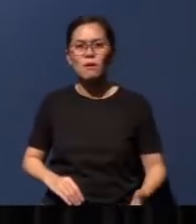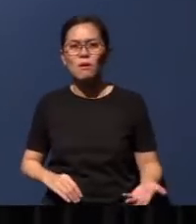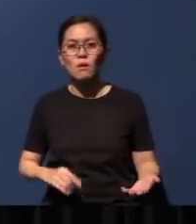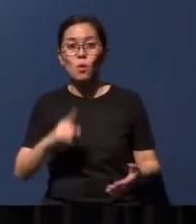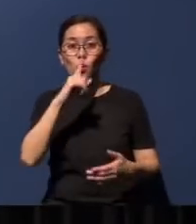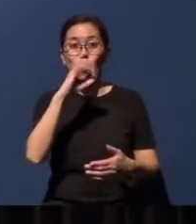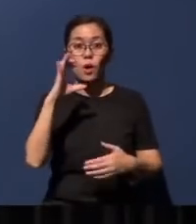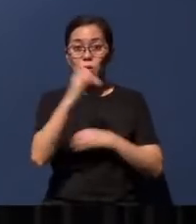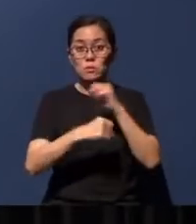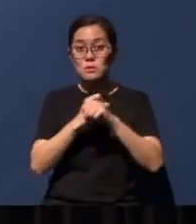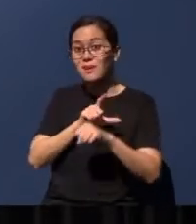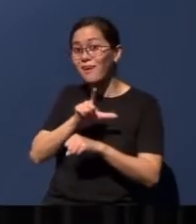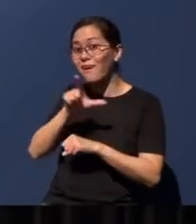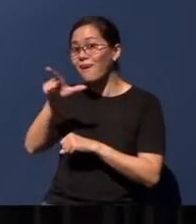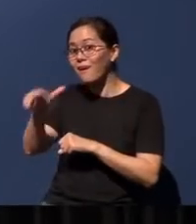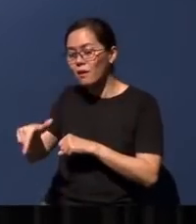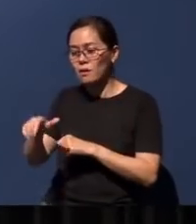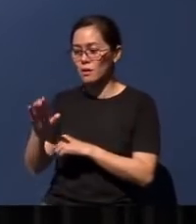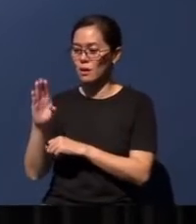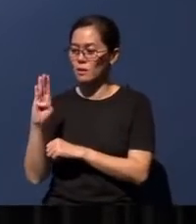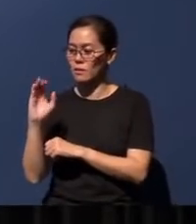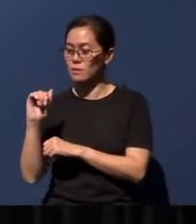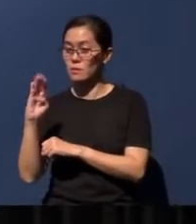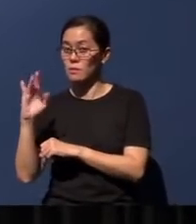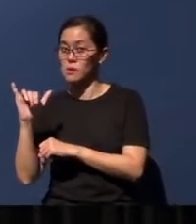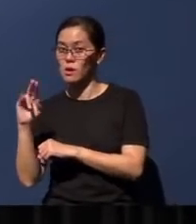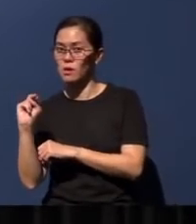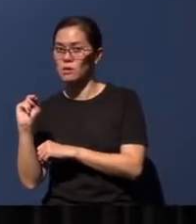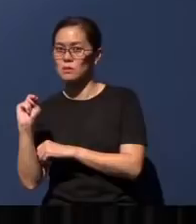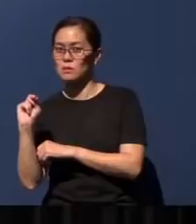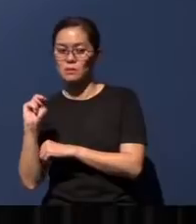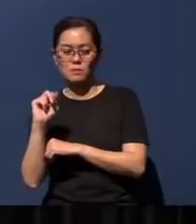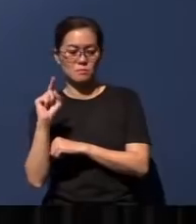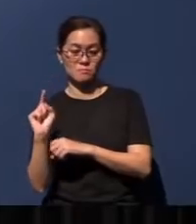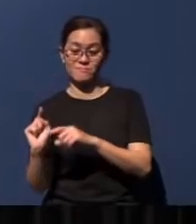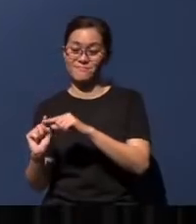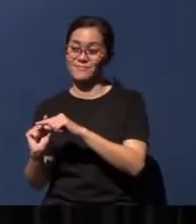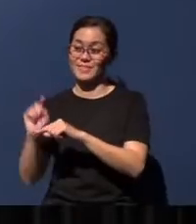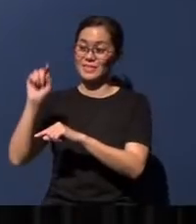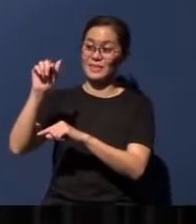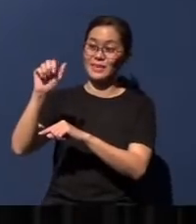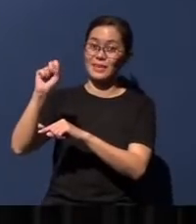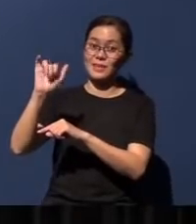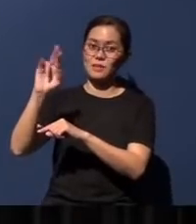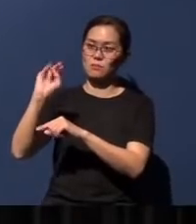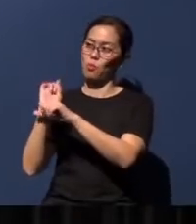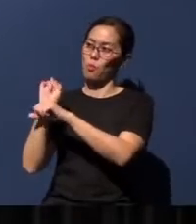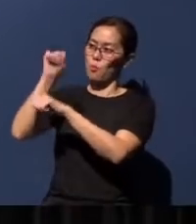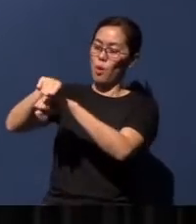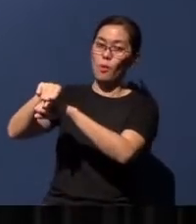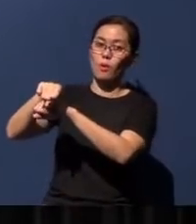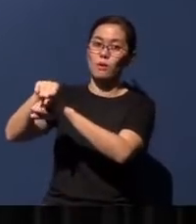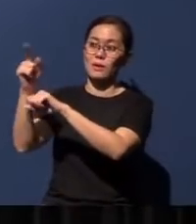later, the Babylonians defeated the Assyrians and they ruled the world. They invaded Judah and